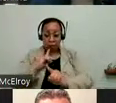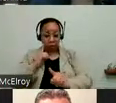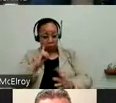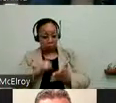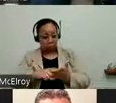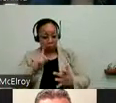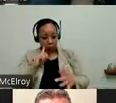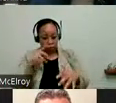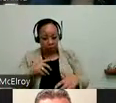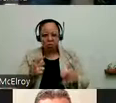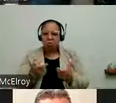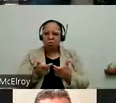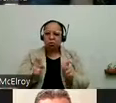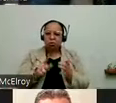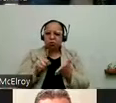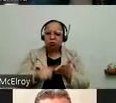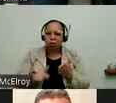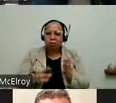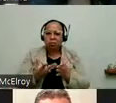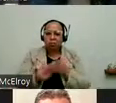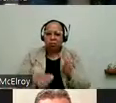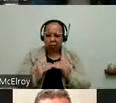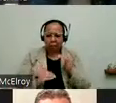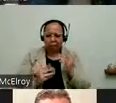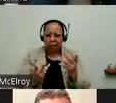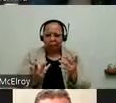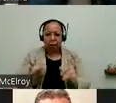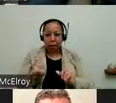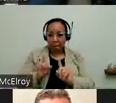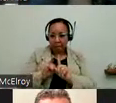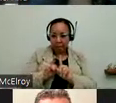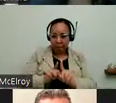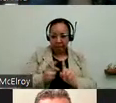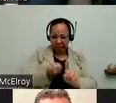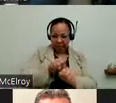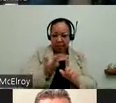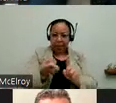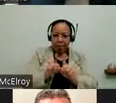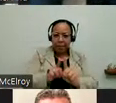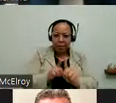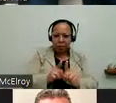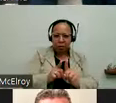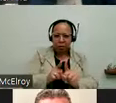there's a huge research gap, the impact of mentoring people with disabilities.